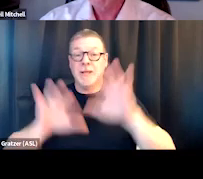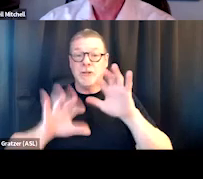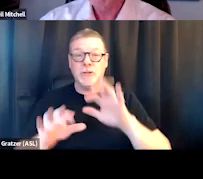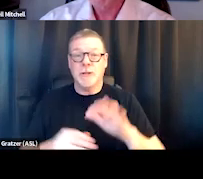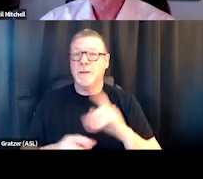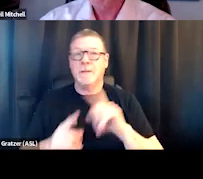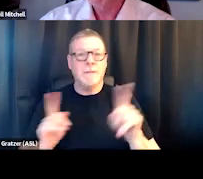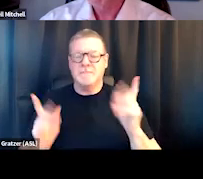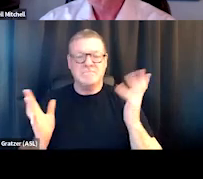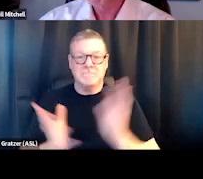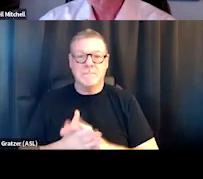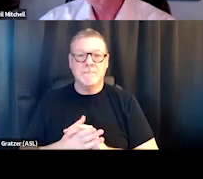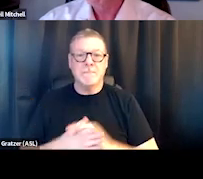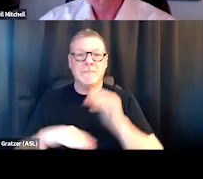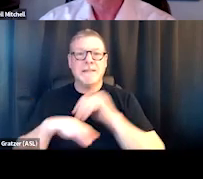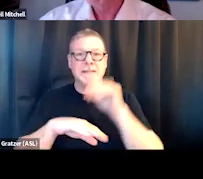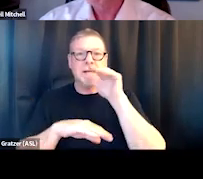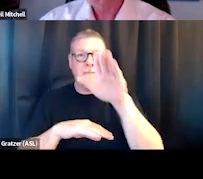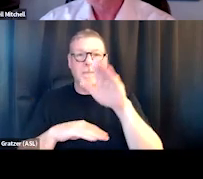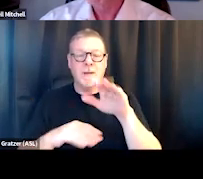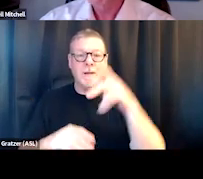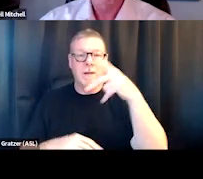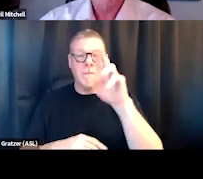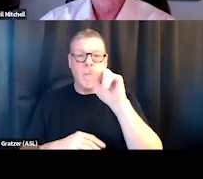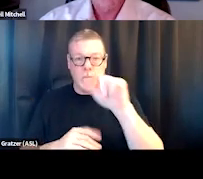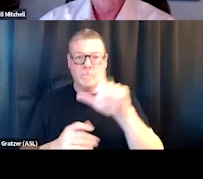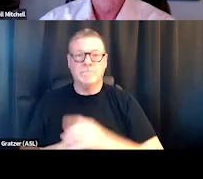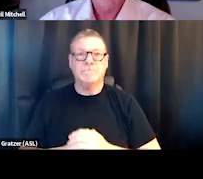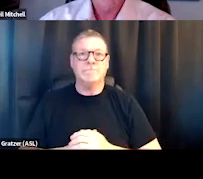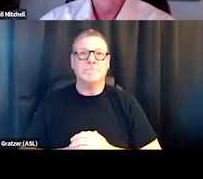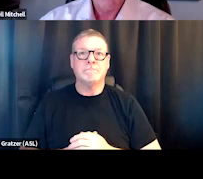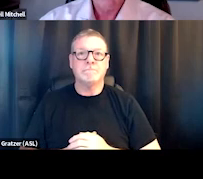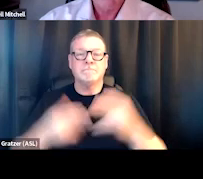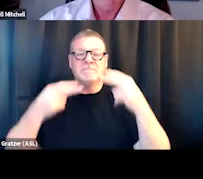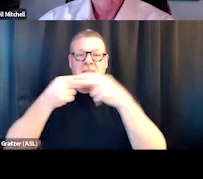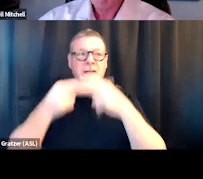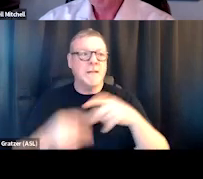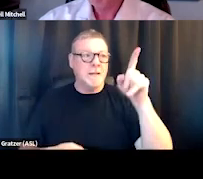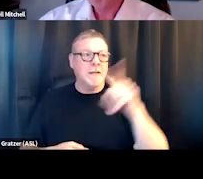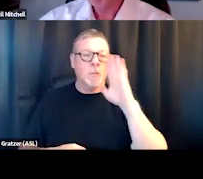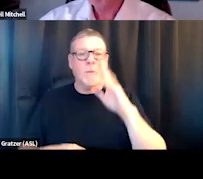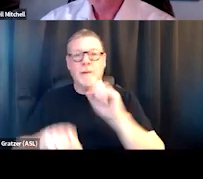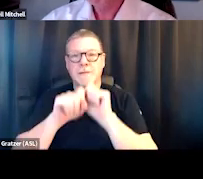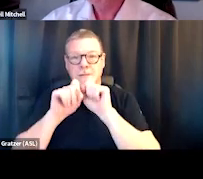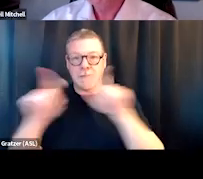but otherwise submit them through the portal like you're instructed to on the slide, which will be sent to the folks that attended today.